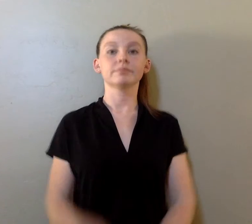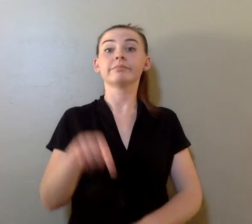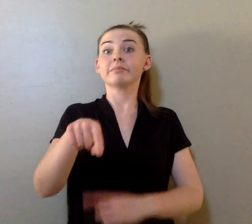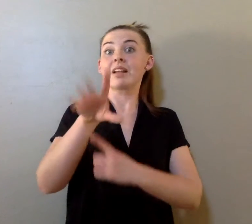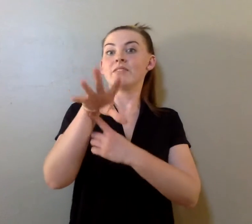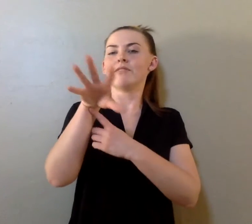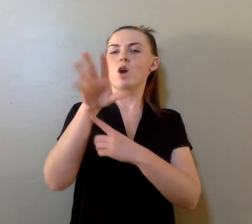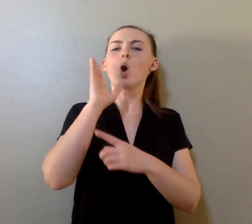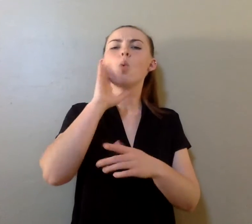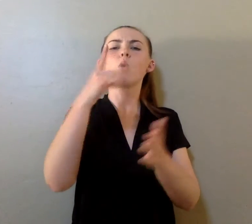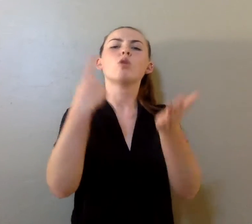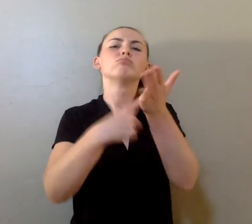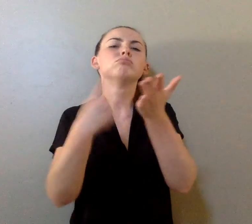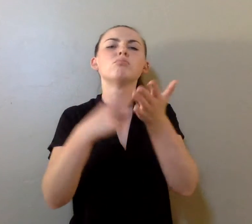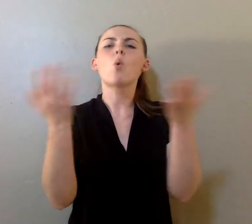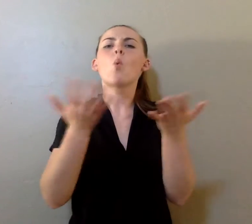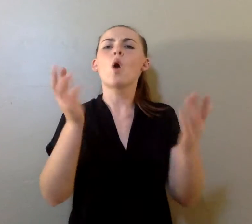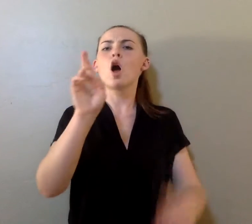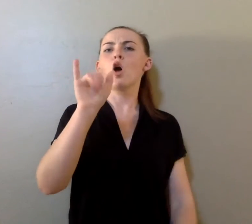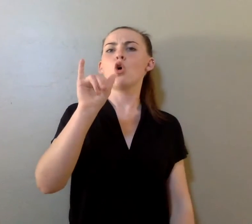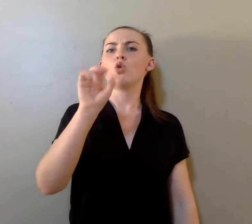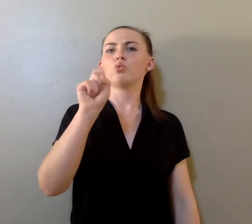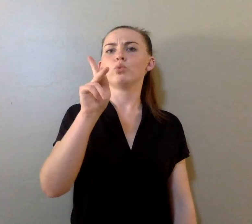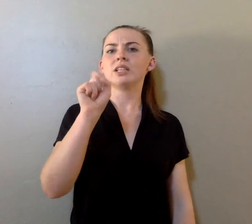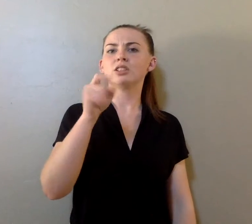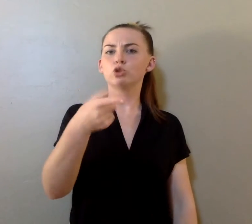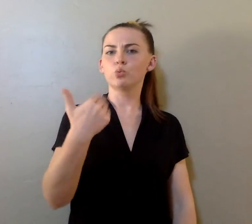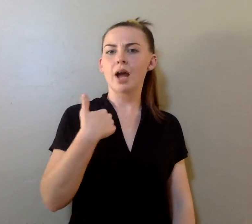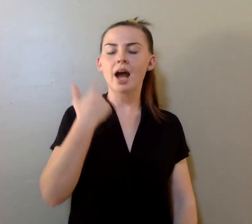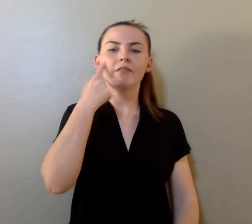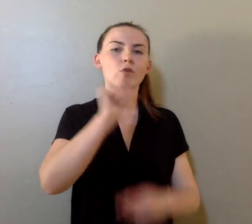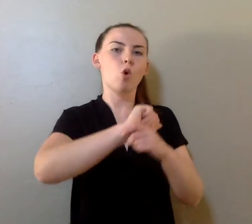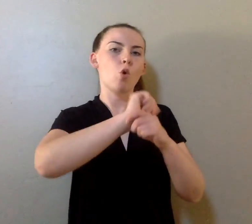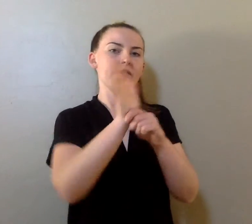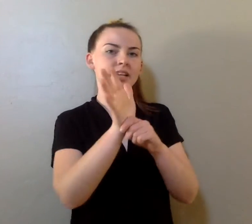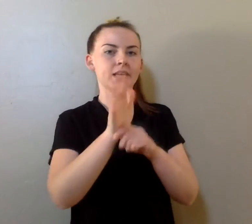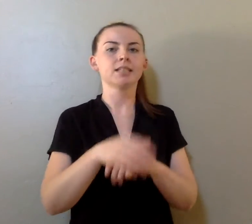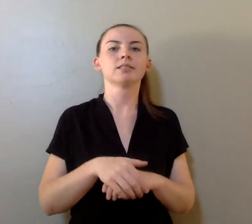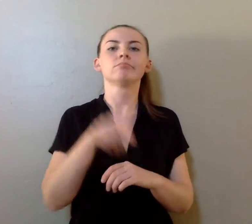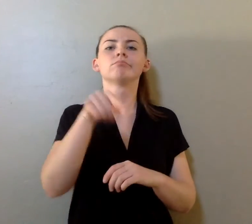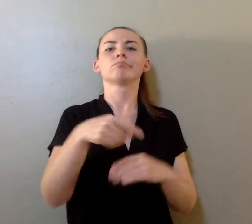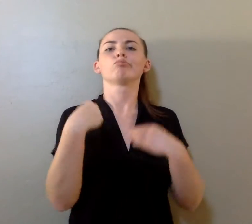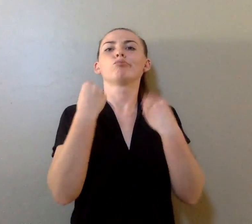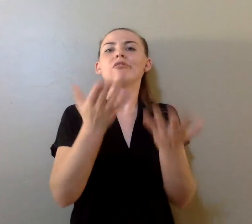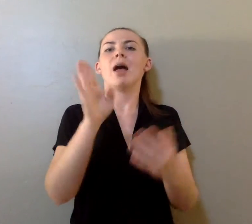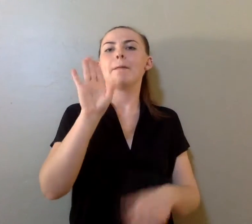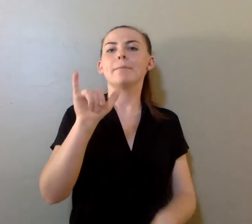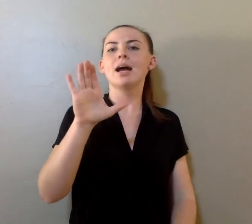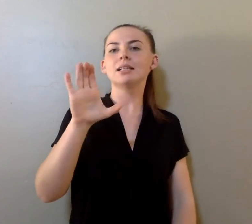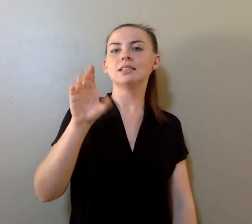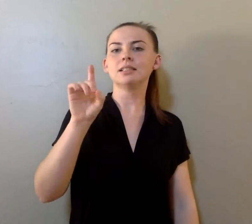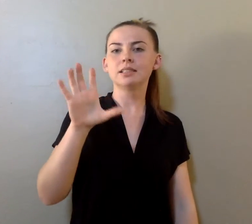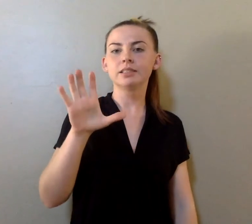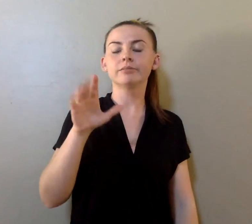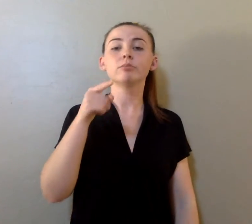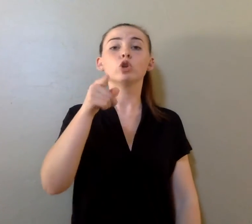This video will discuss what risks are you for COVID-19 provided by the Center for Disease Control.